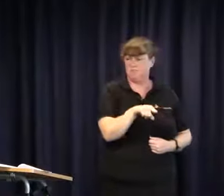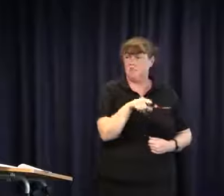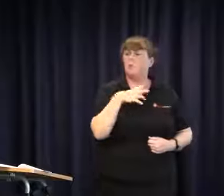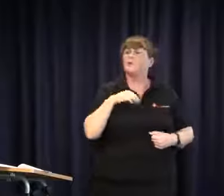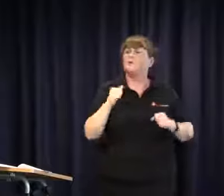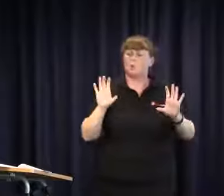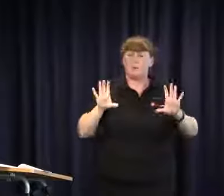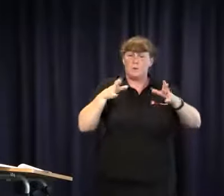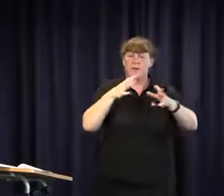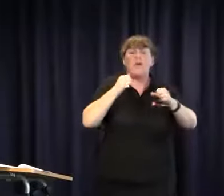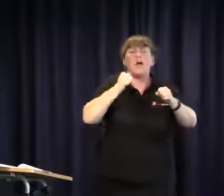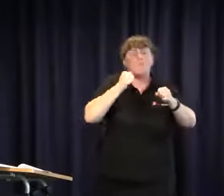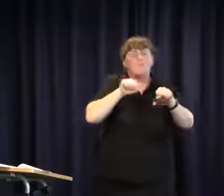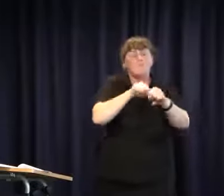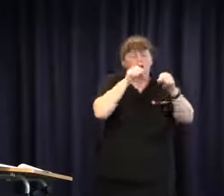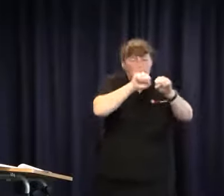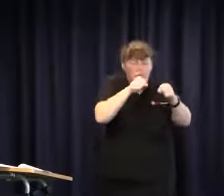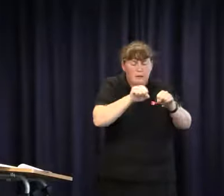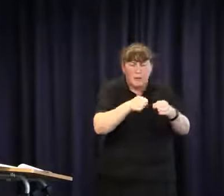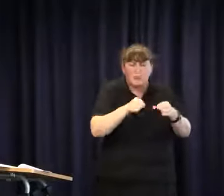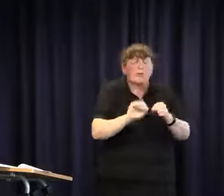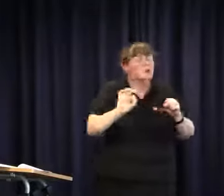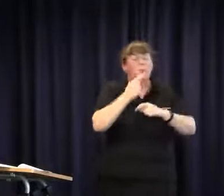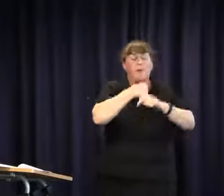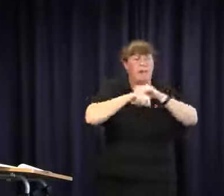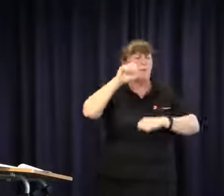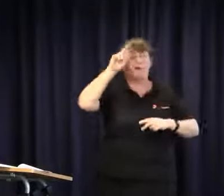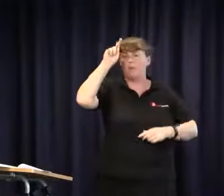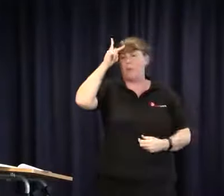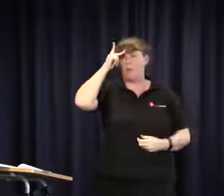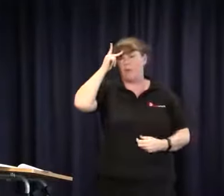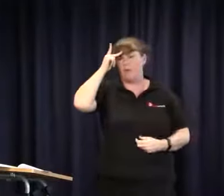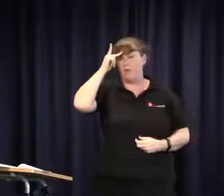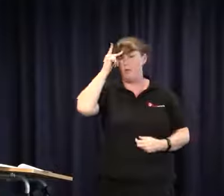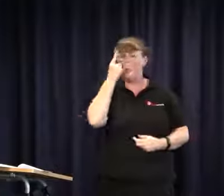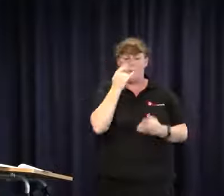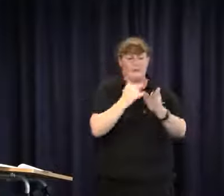thing is what does the child need? Get together and support each other. Don't make it become